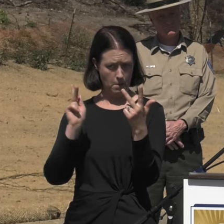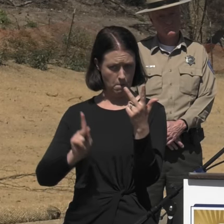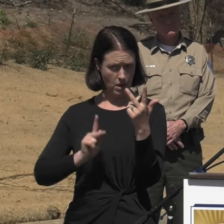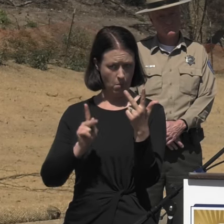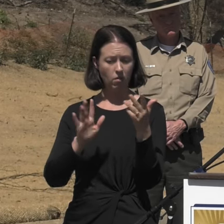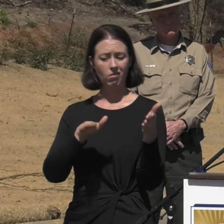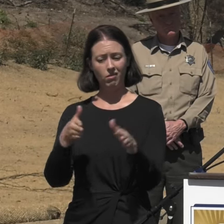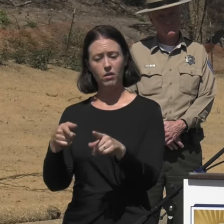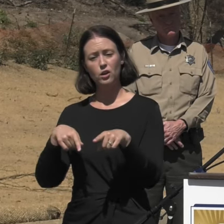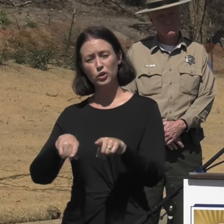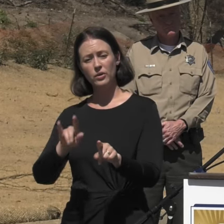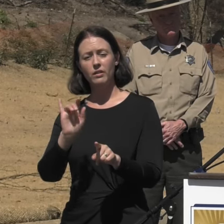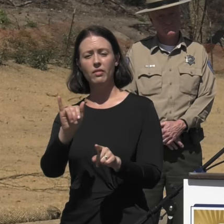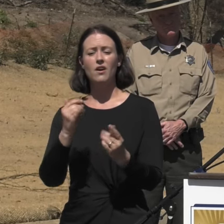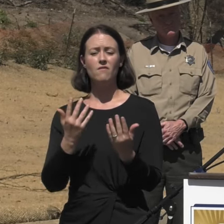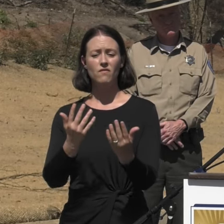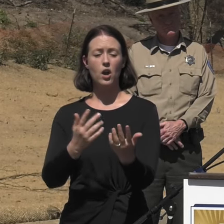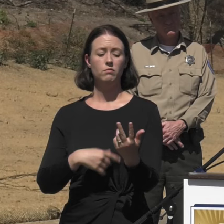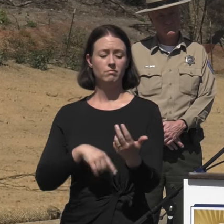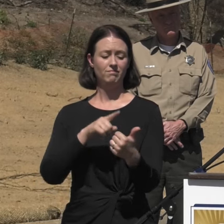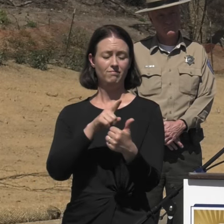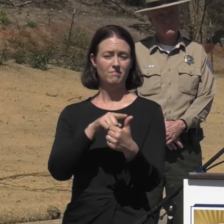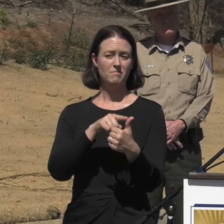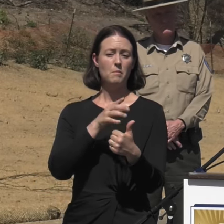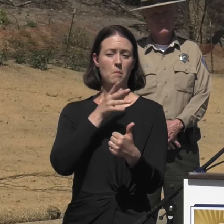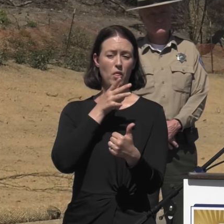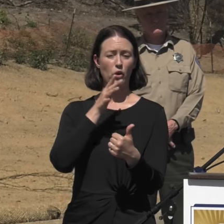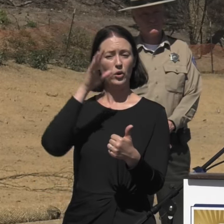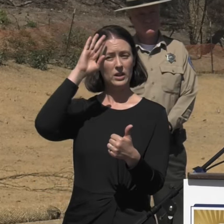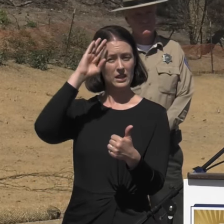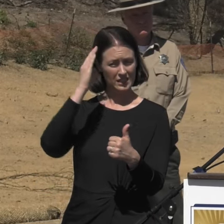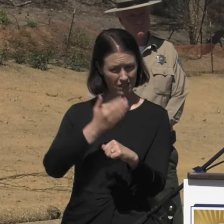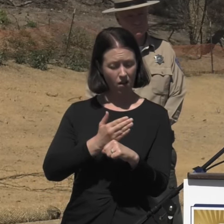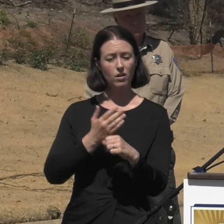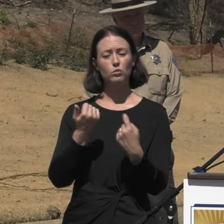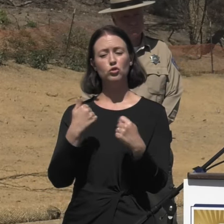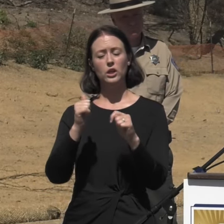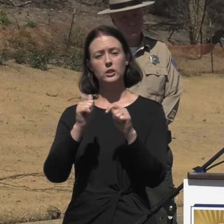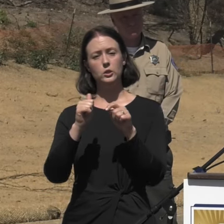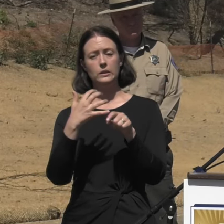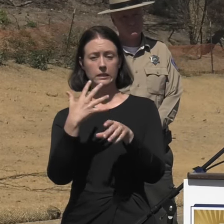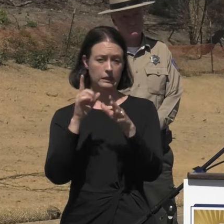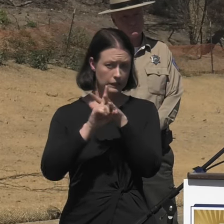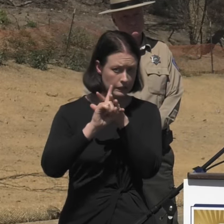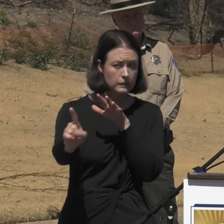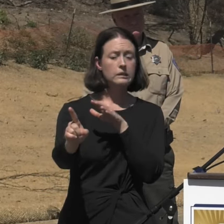including a mother and son who were attempting to evacuate along Mulholland Highway in Malibu. We always want to remember those who